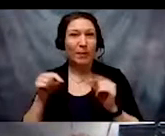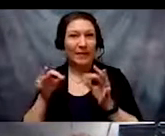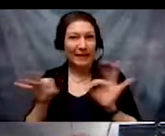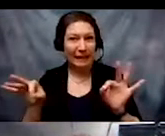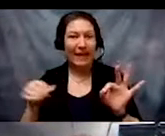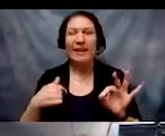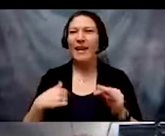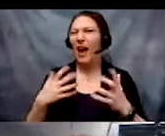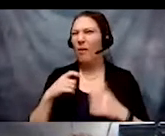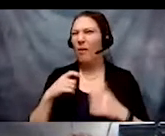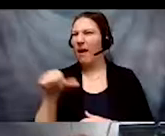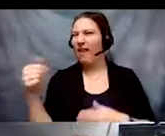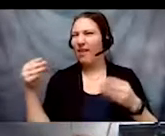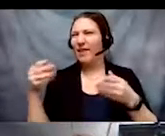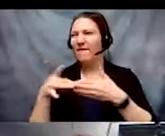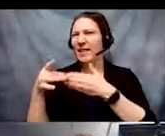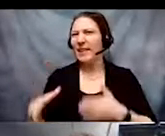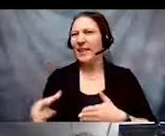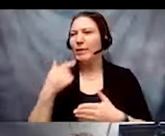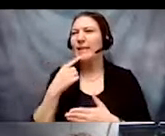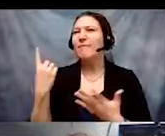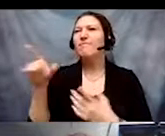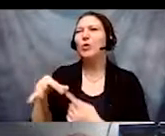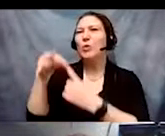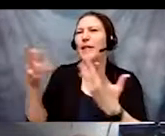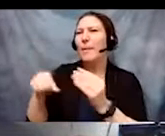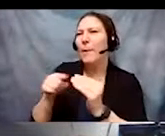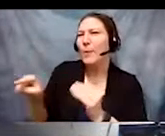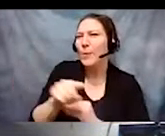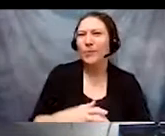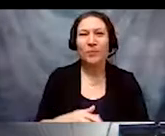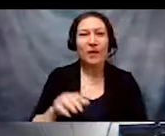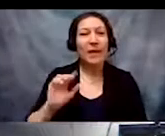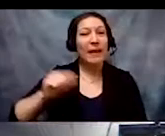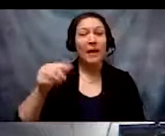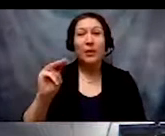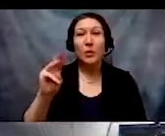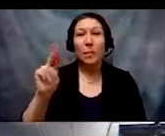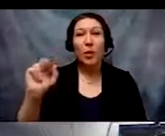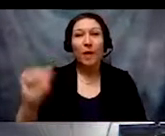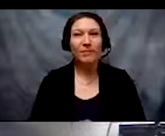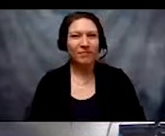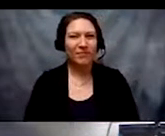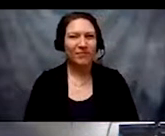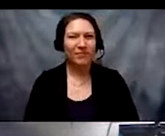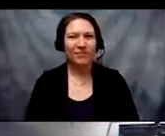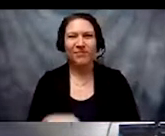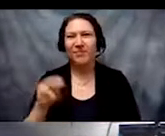to say also what makes them unique. Muna? Thank you, Rebecca.